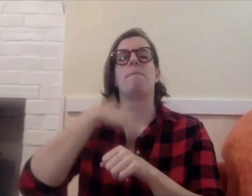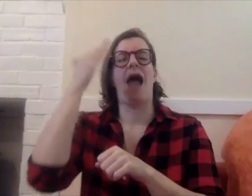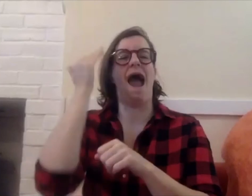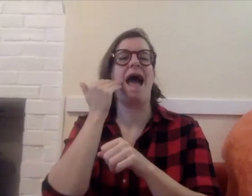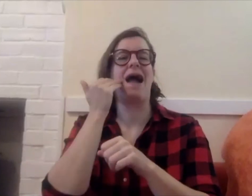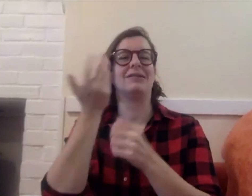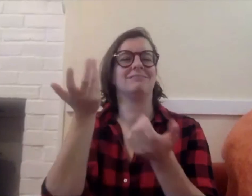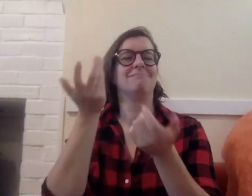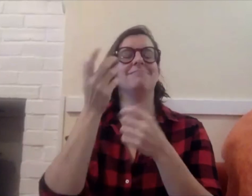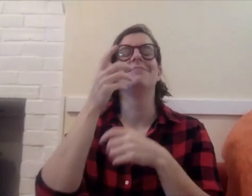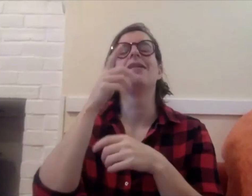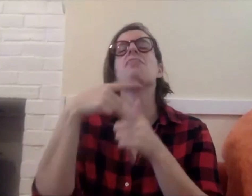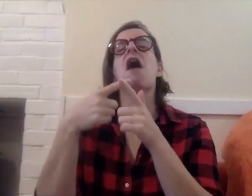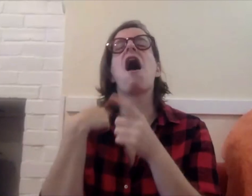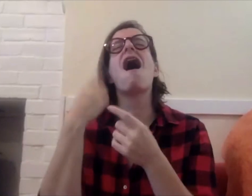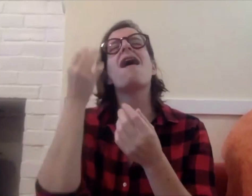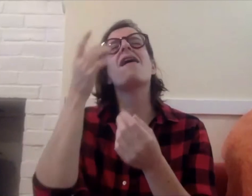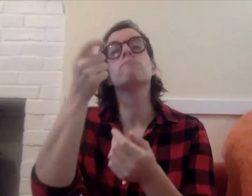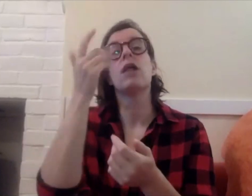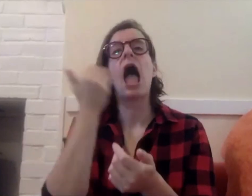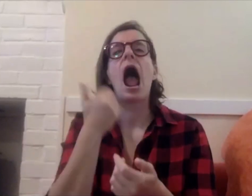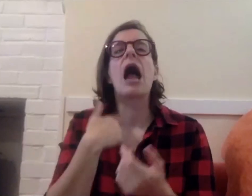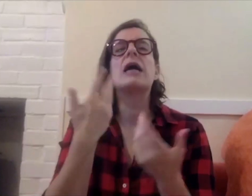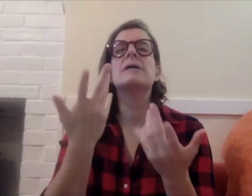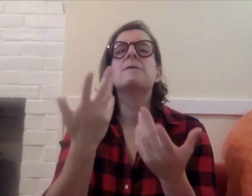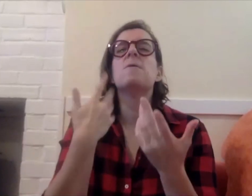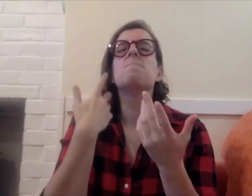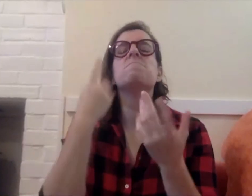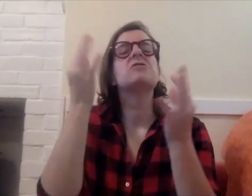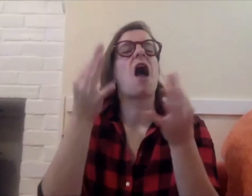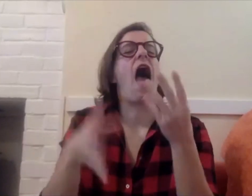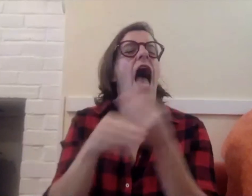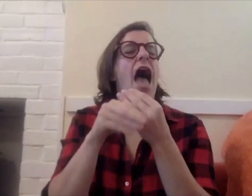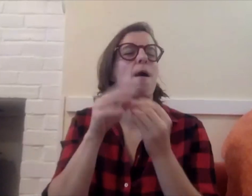and the other is with me in the frame from which I then removed my head then